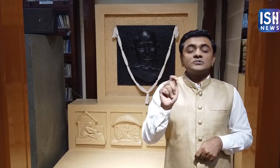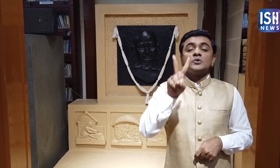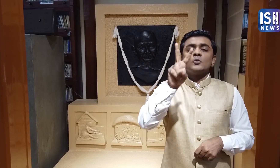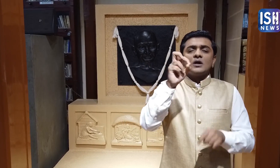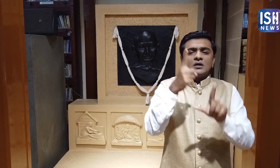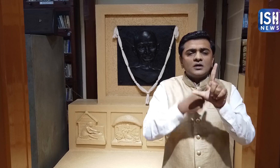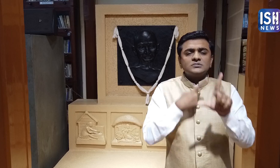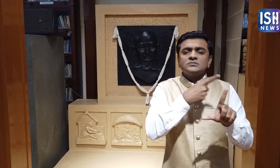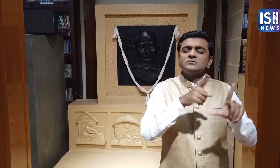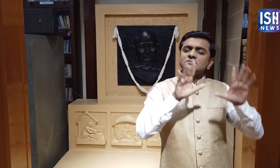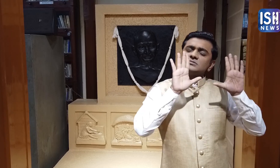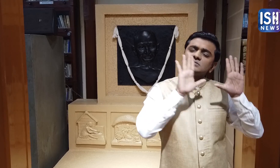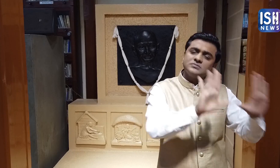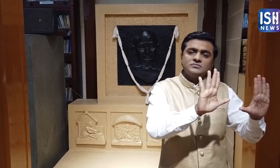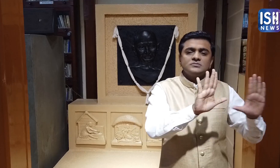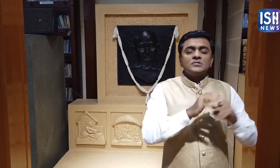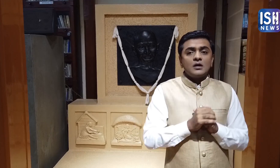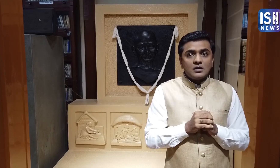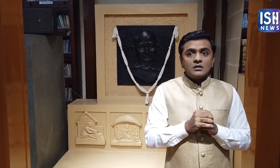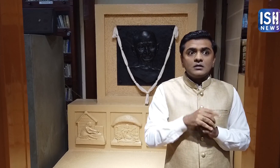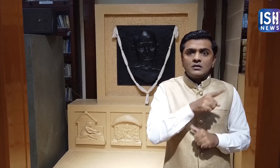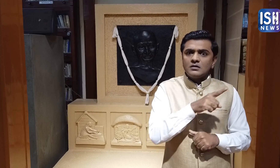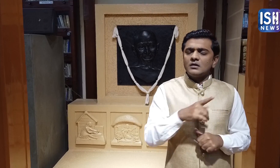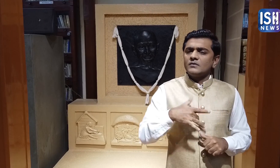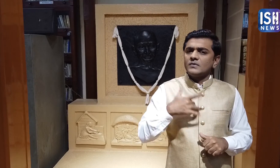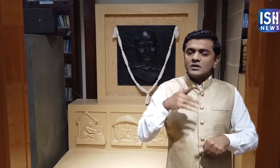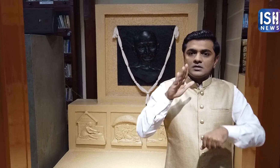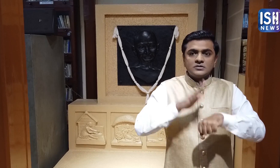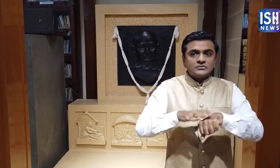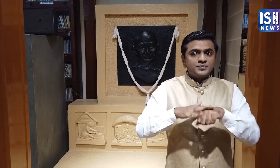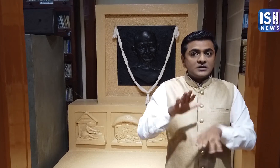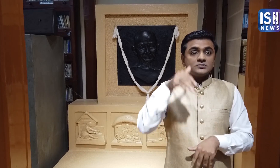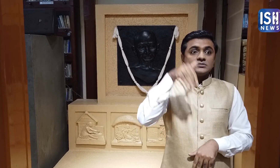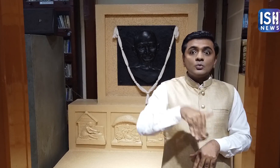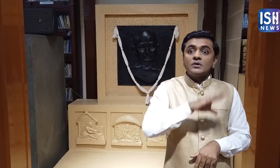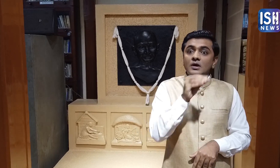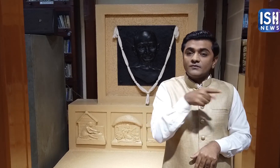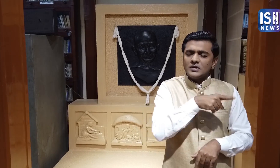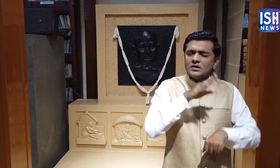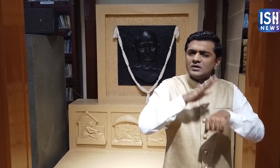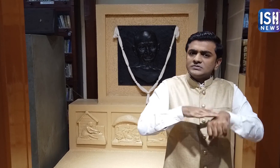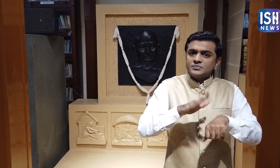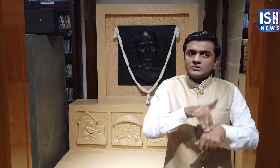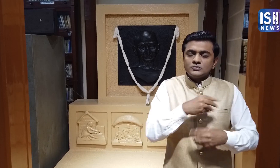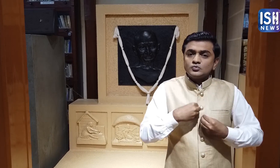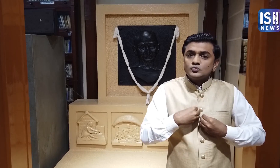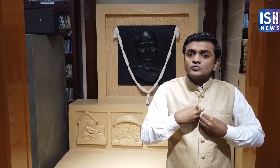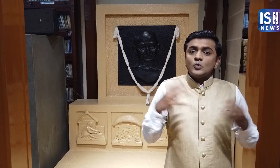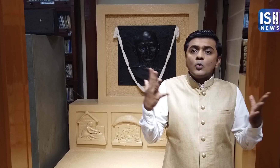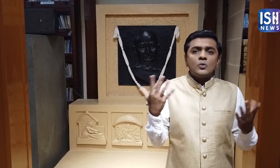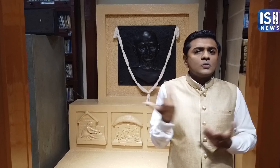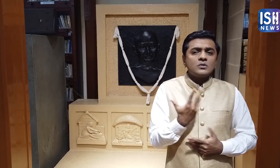Gandhi lived there for 20 years. He was shocked by his experiences in South Africa.